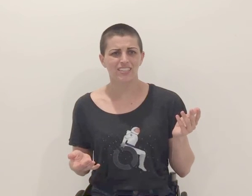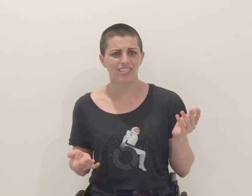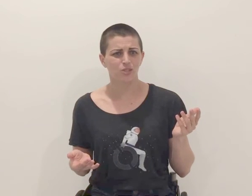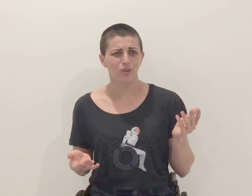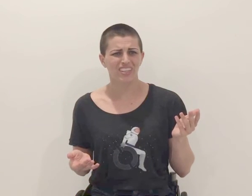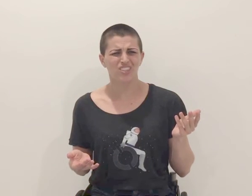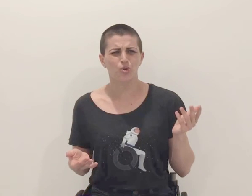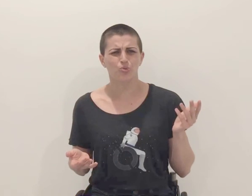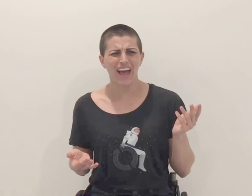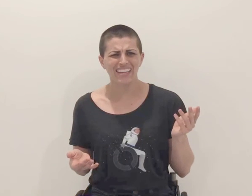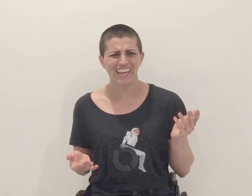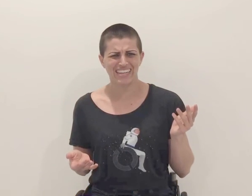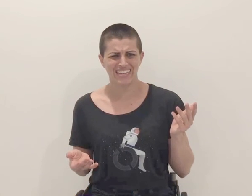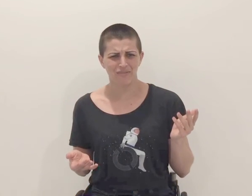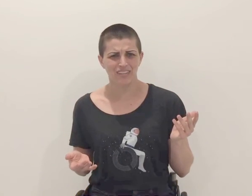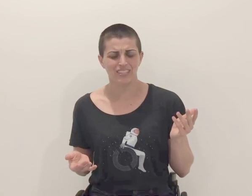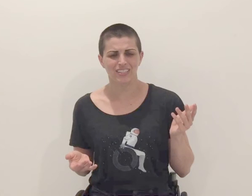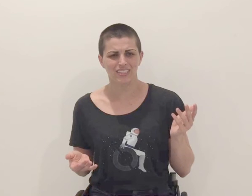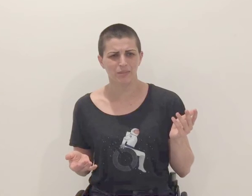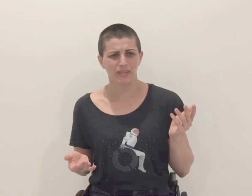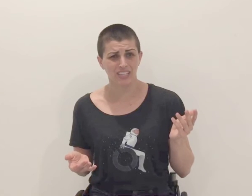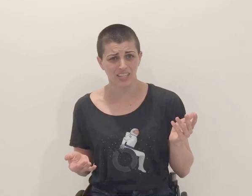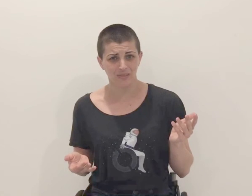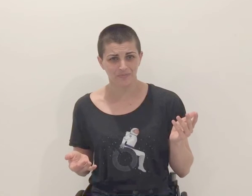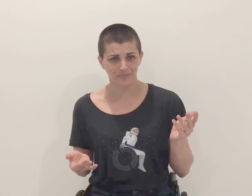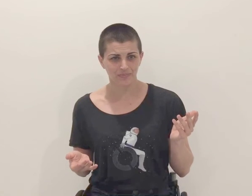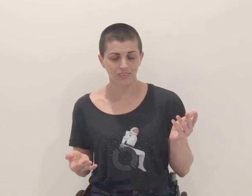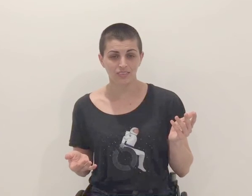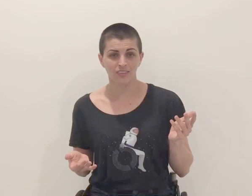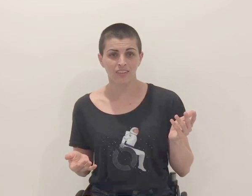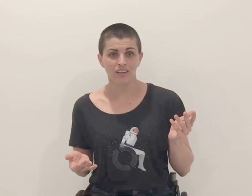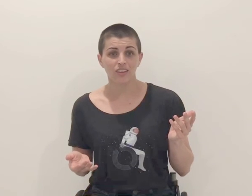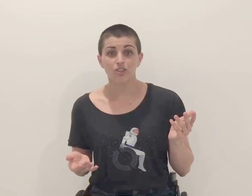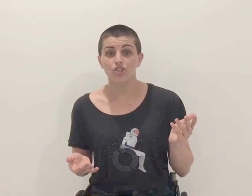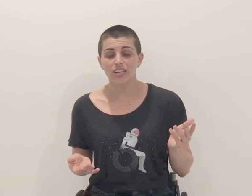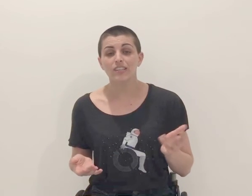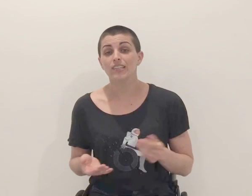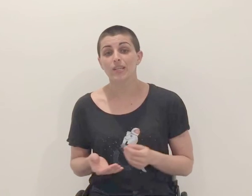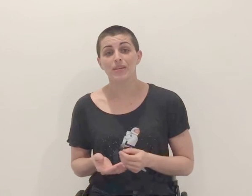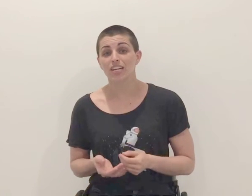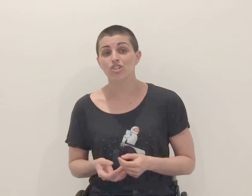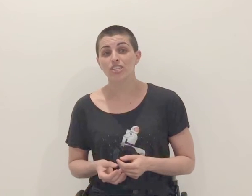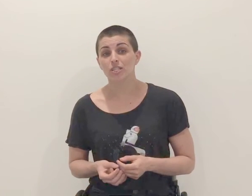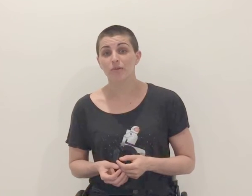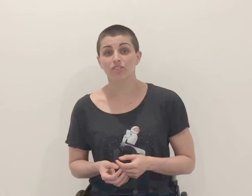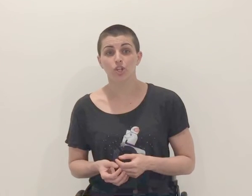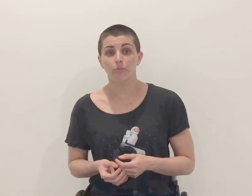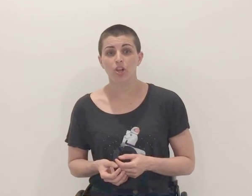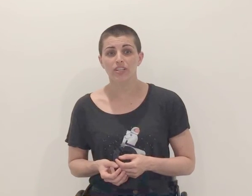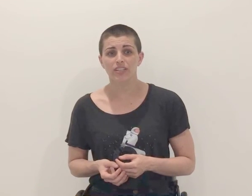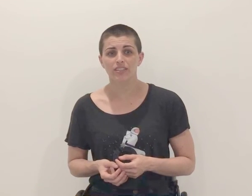is seen as one that has eradicated d/Deafness and disability. The gentle eliminationism of cure politics